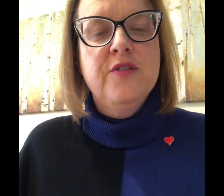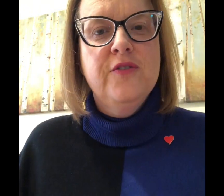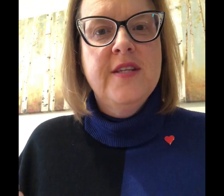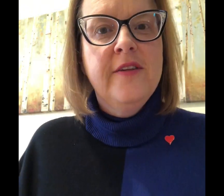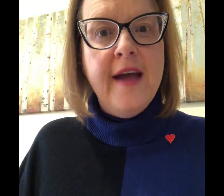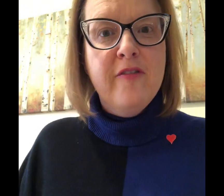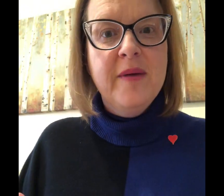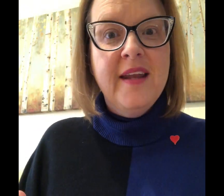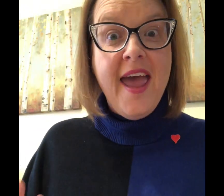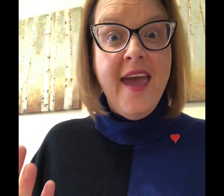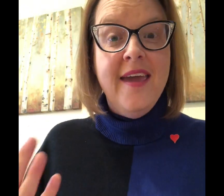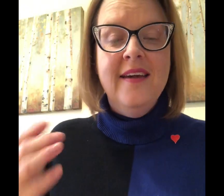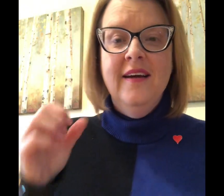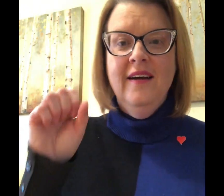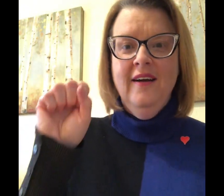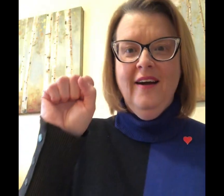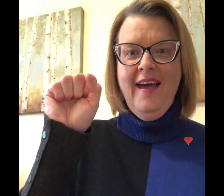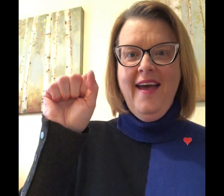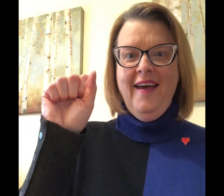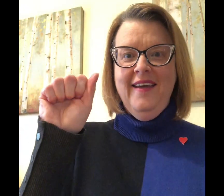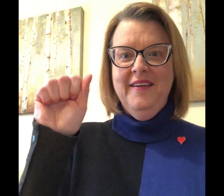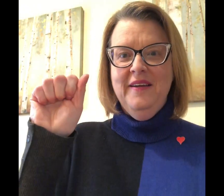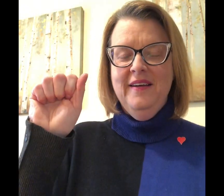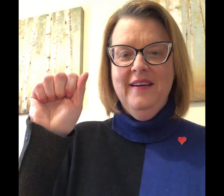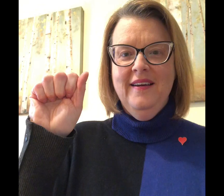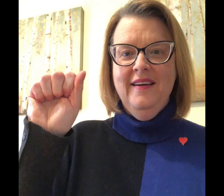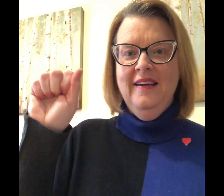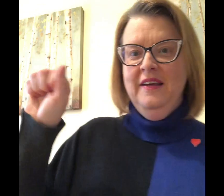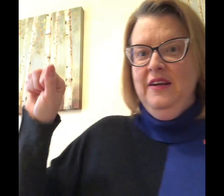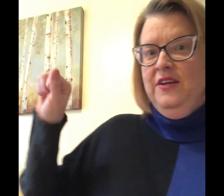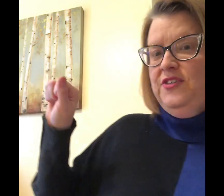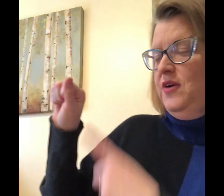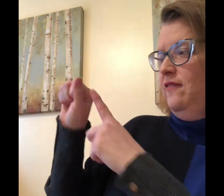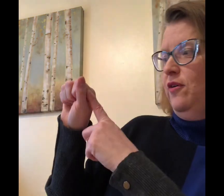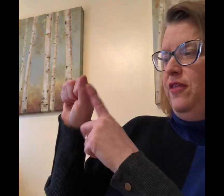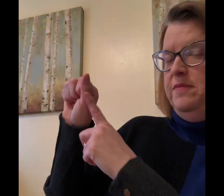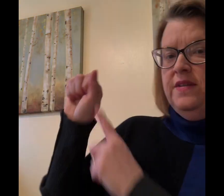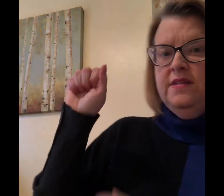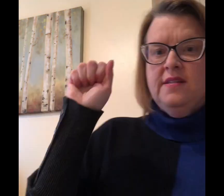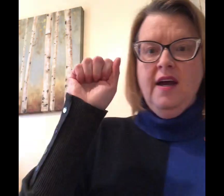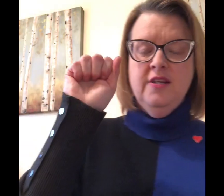the first letter of the alphabet? A so you have your thumb to the side you just